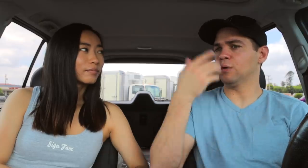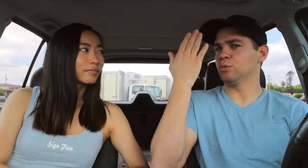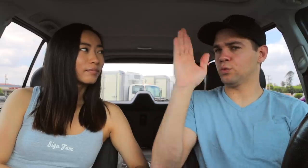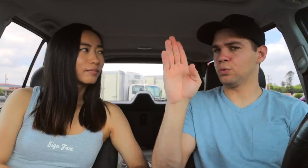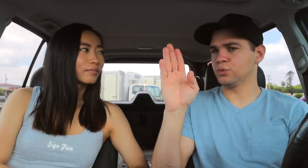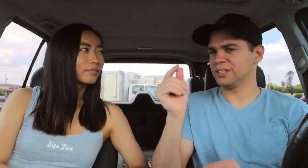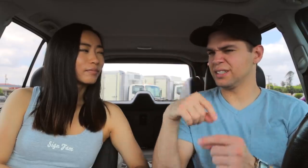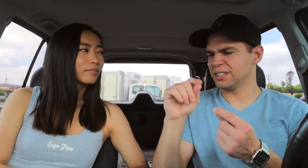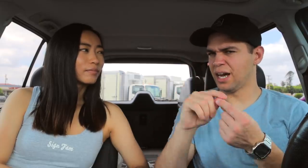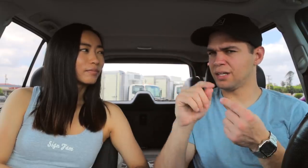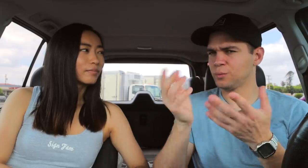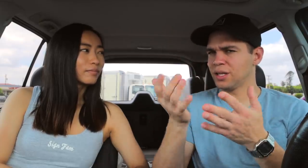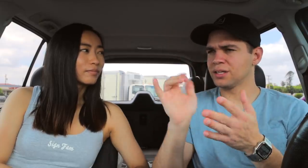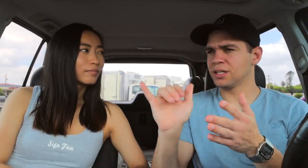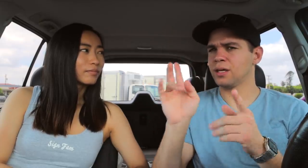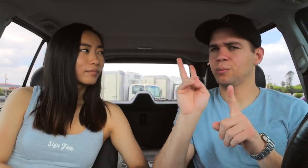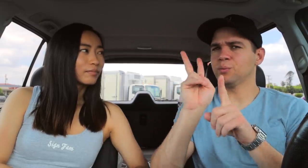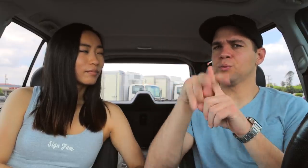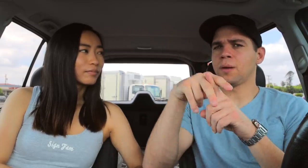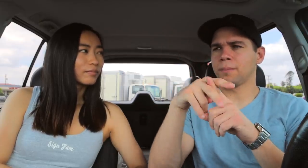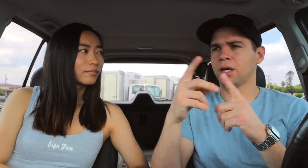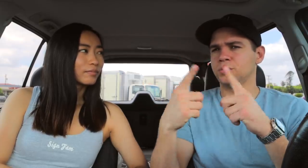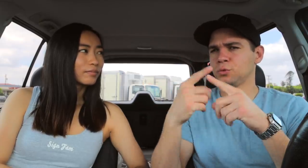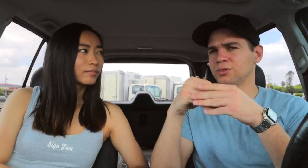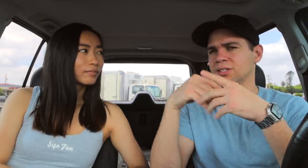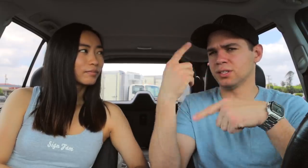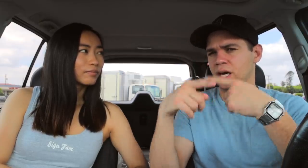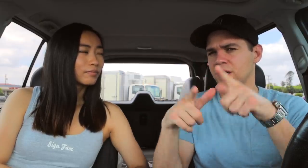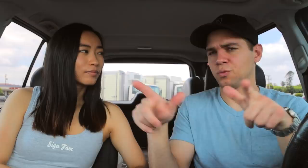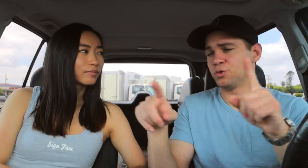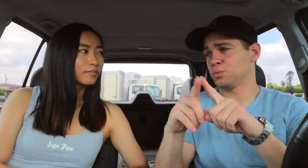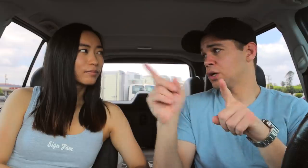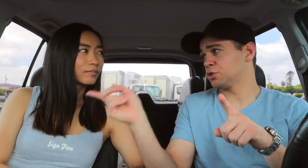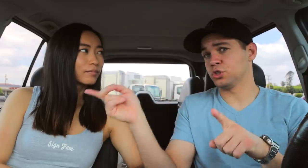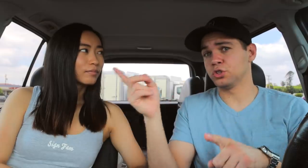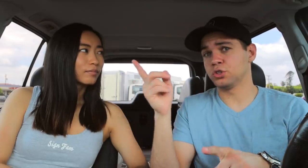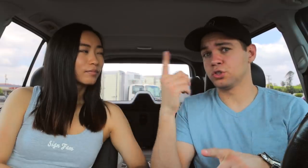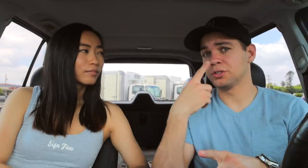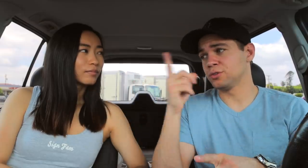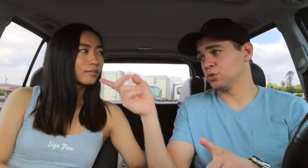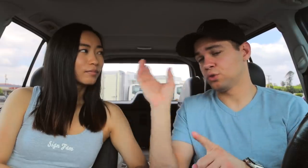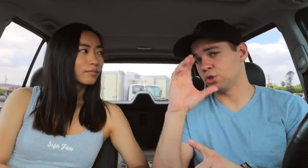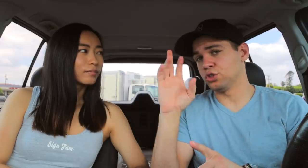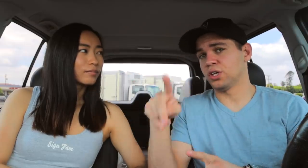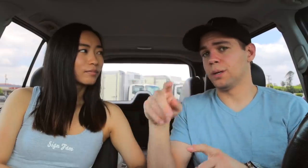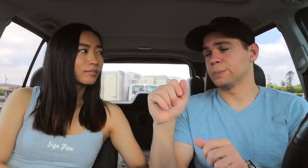I don't know exactly what that applies to in sign language but, she says she looked it up.